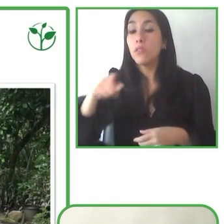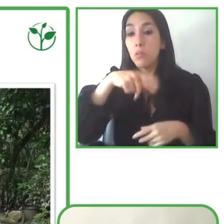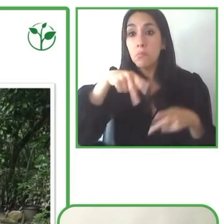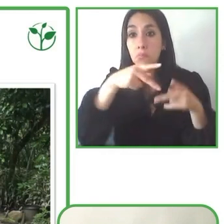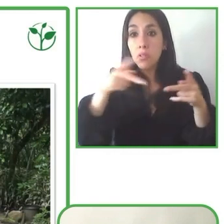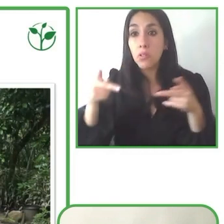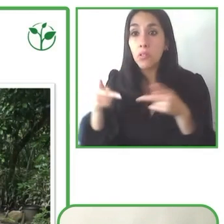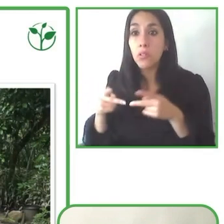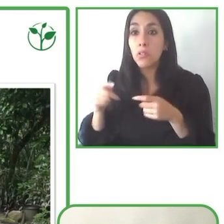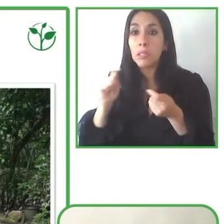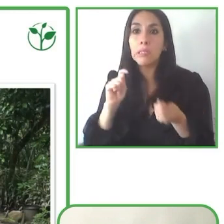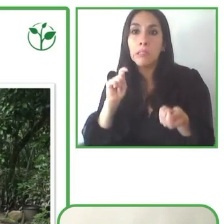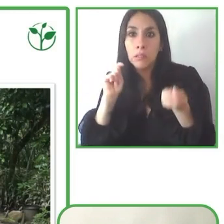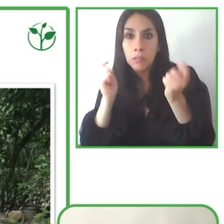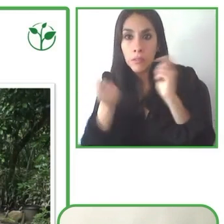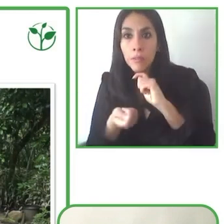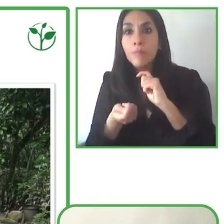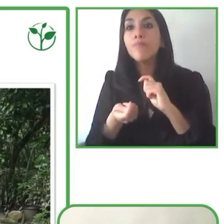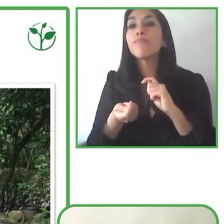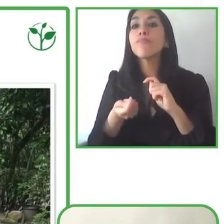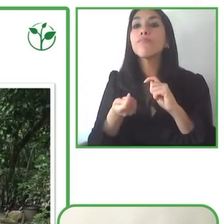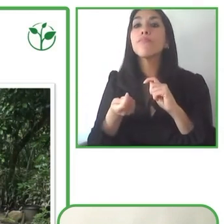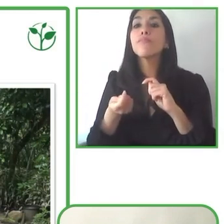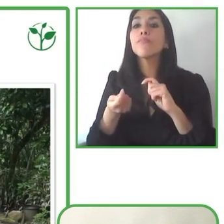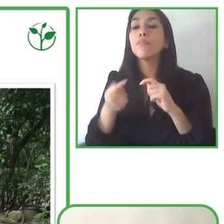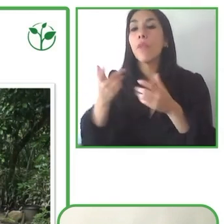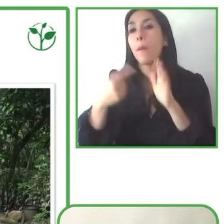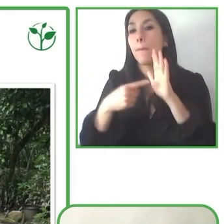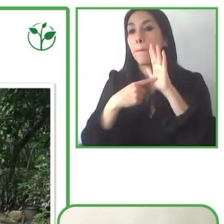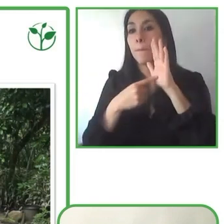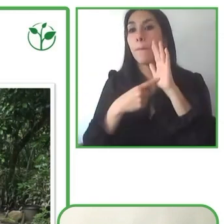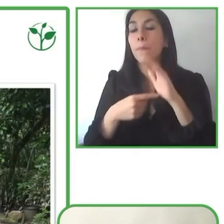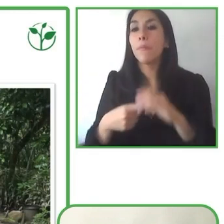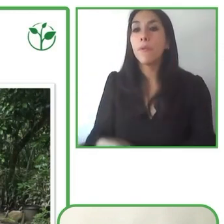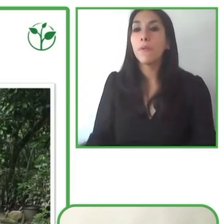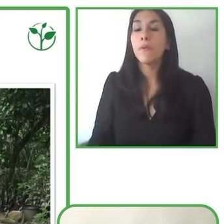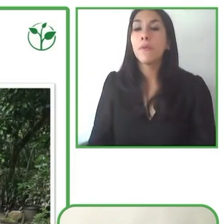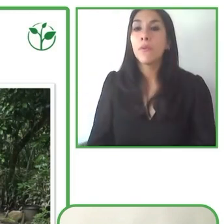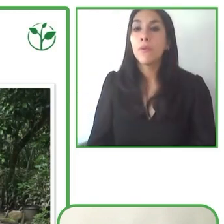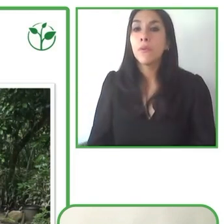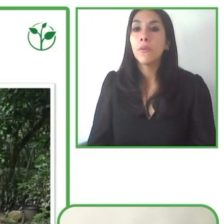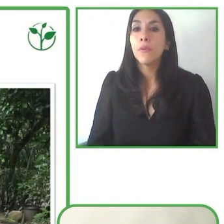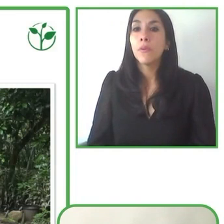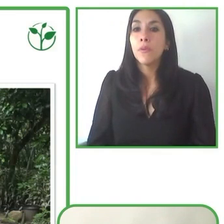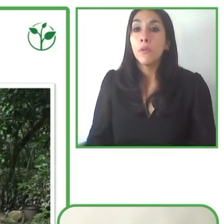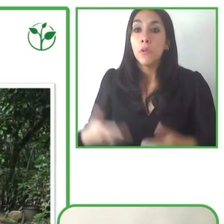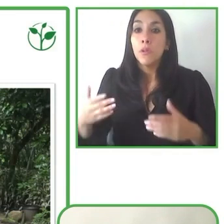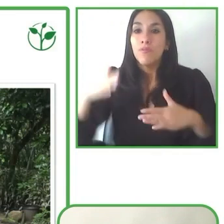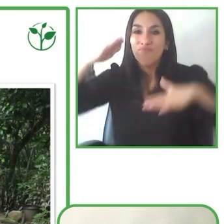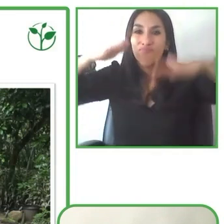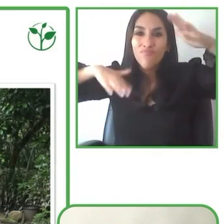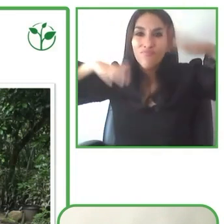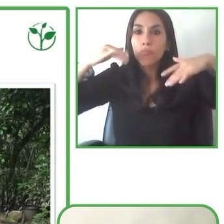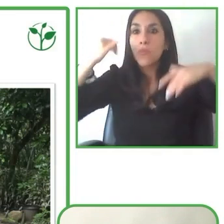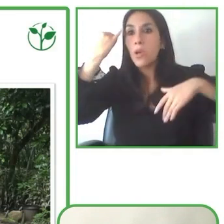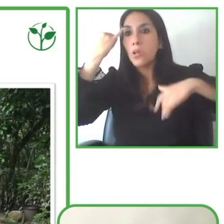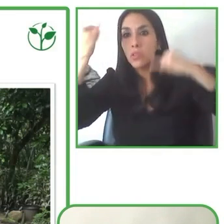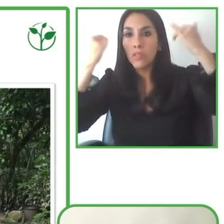to, issues that might come up along the way. Someone might say, they have to improvise that. It's not just that.